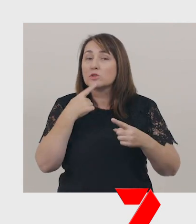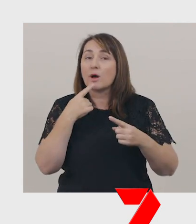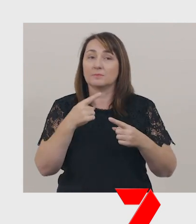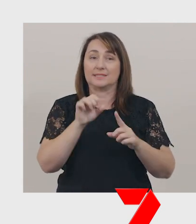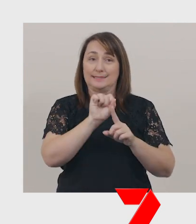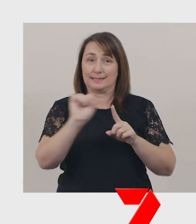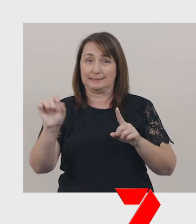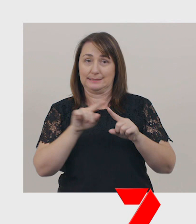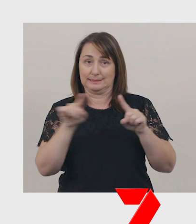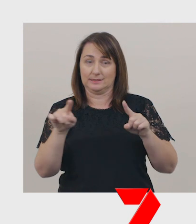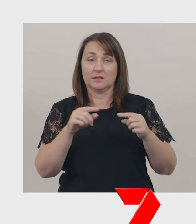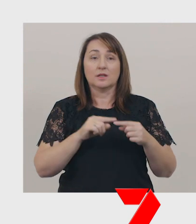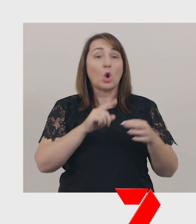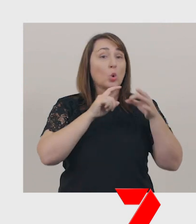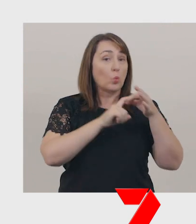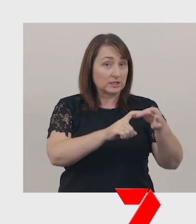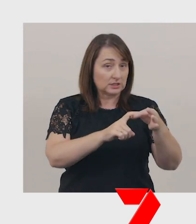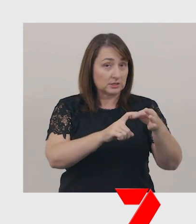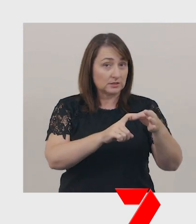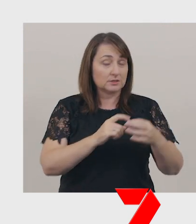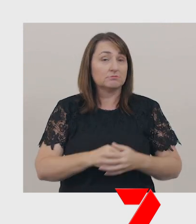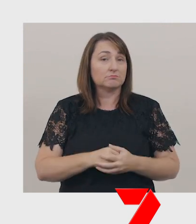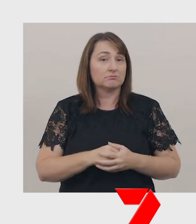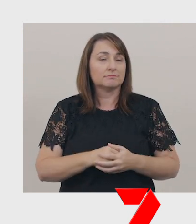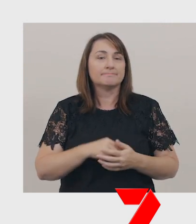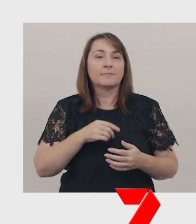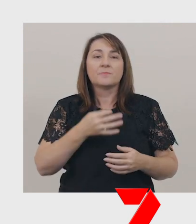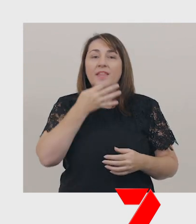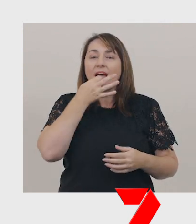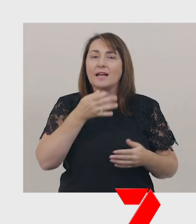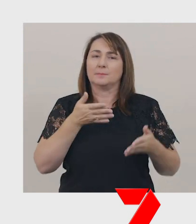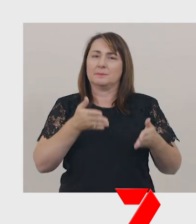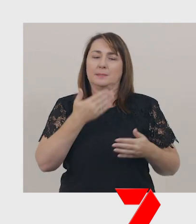There are questions. Questions ask permission or information.